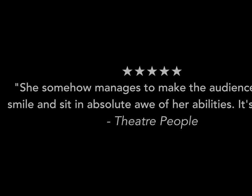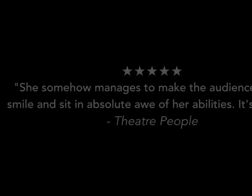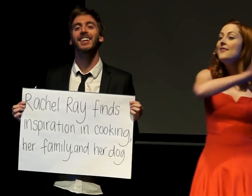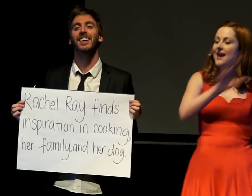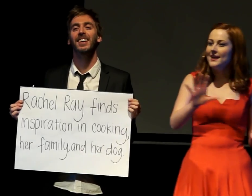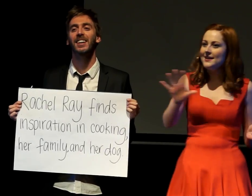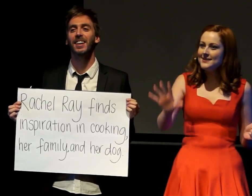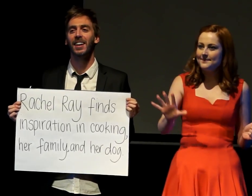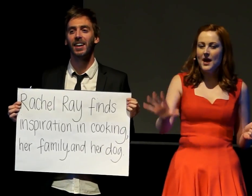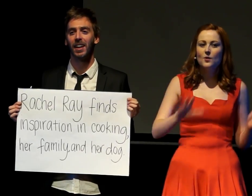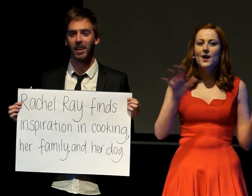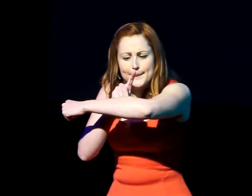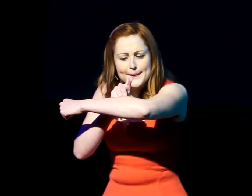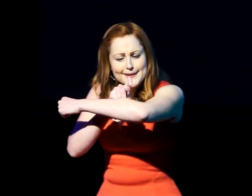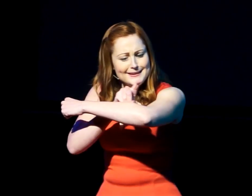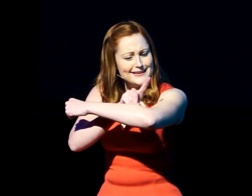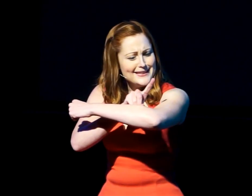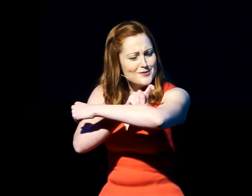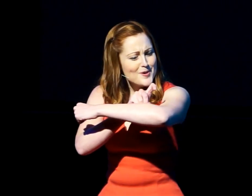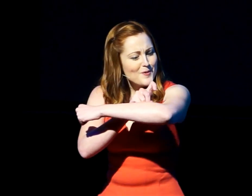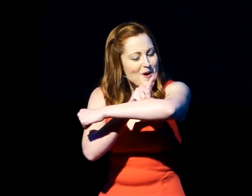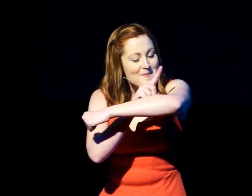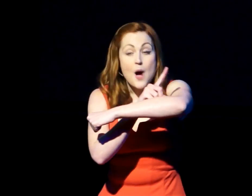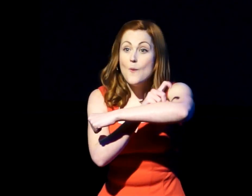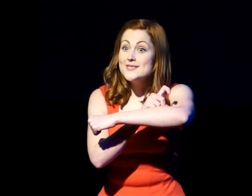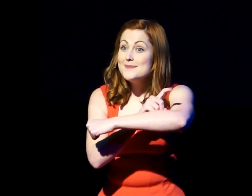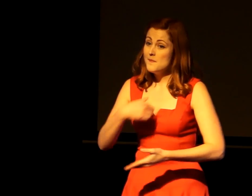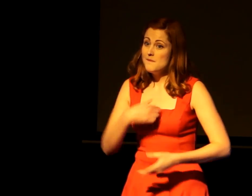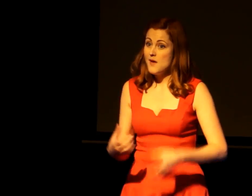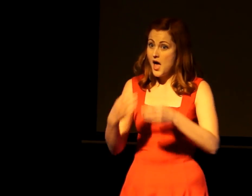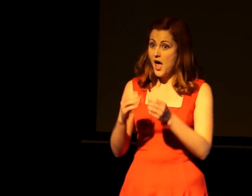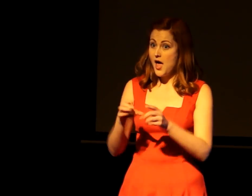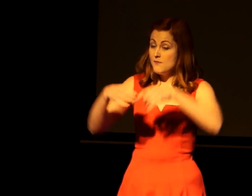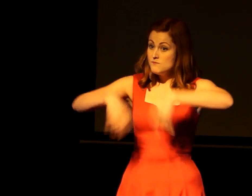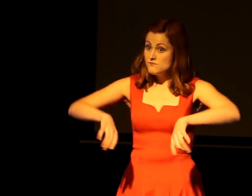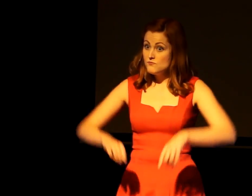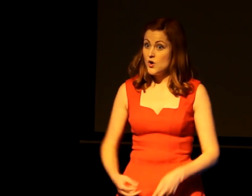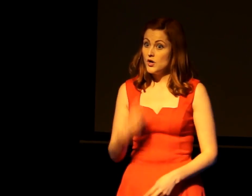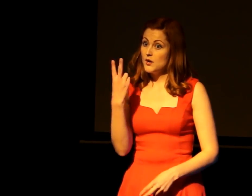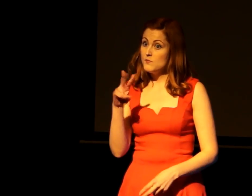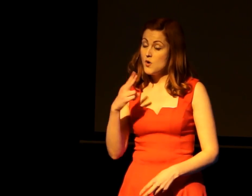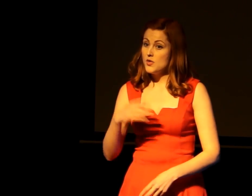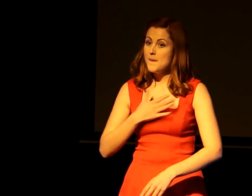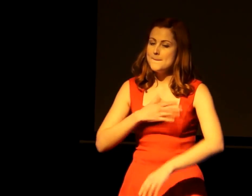Baby your vocabulary fills me with voracity you know I really like you a lot